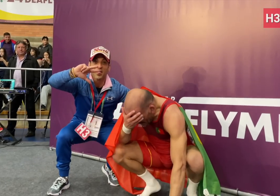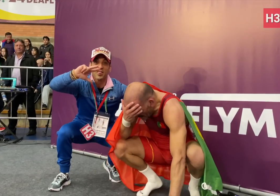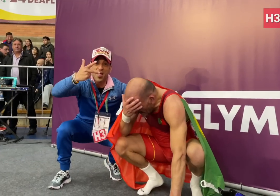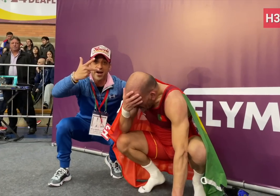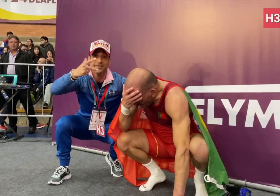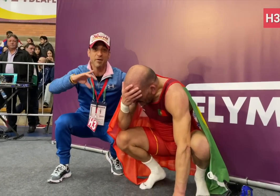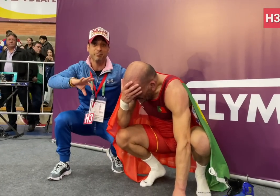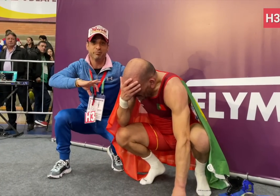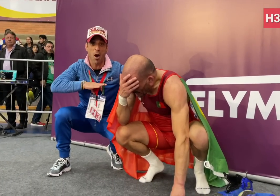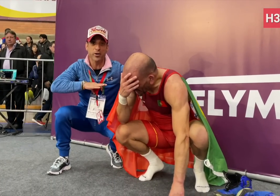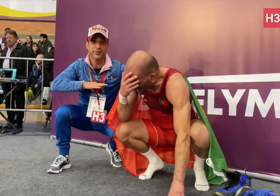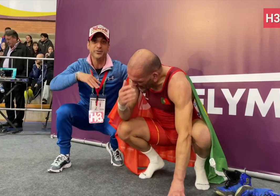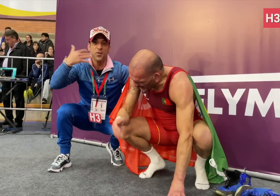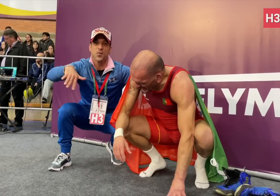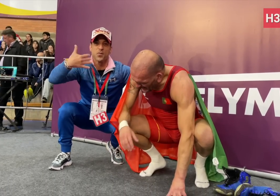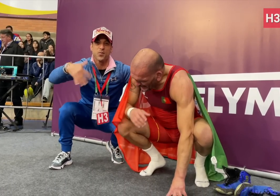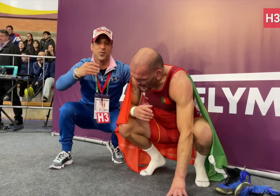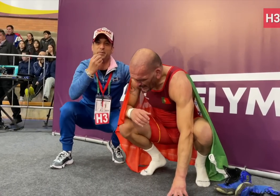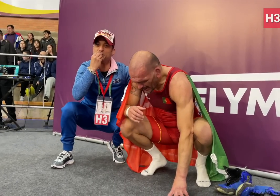A bronze medal winner.